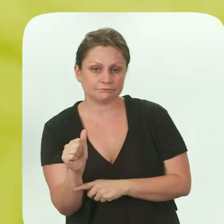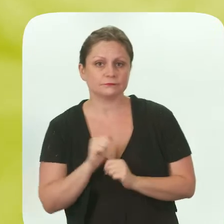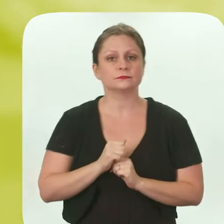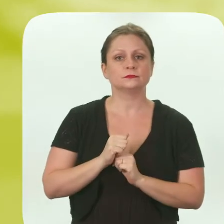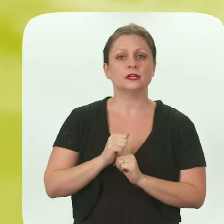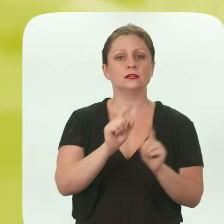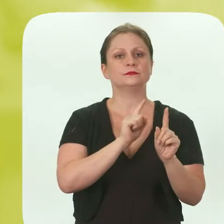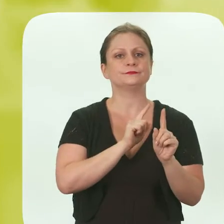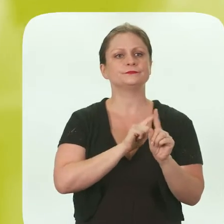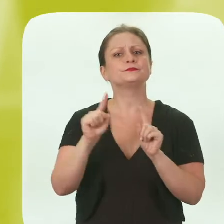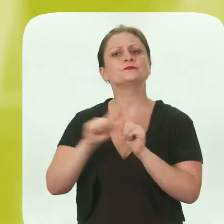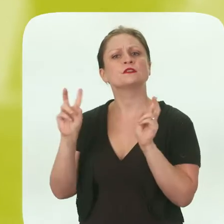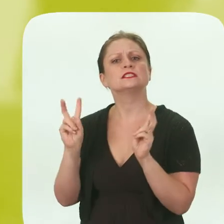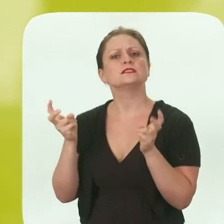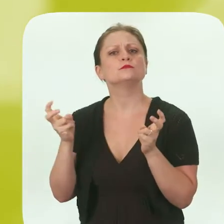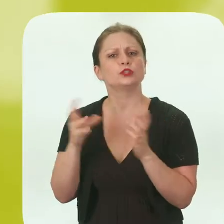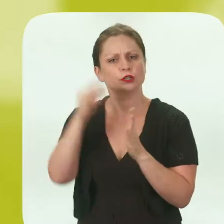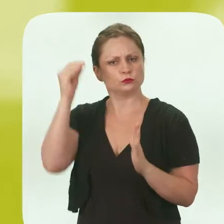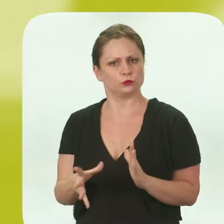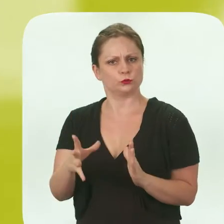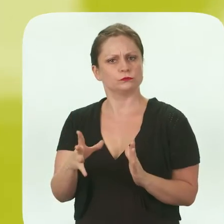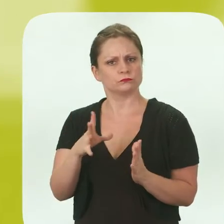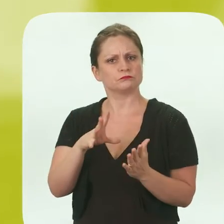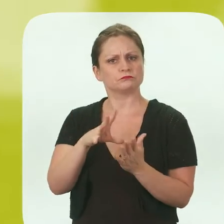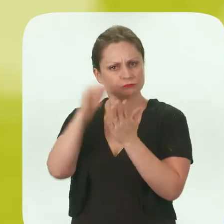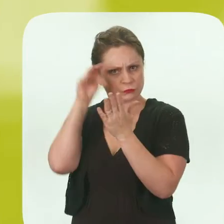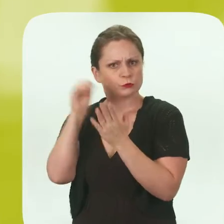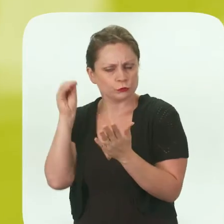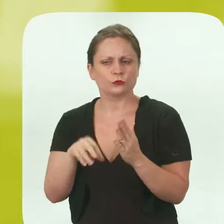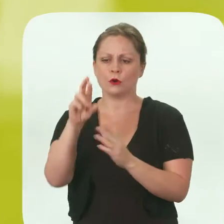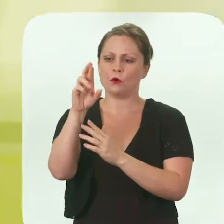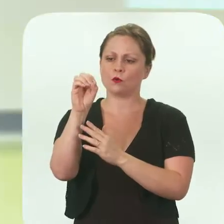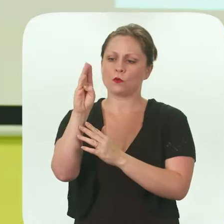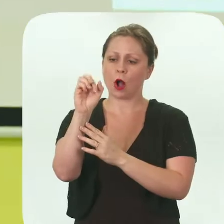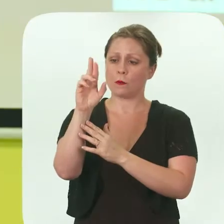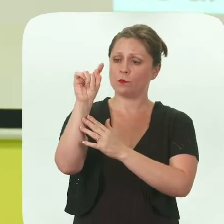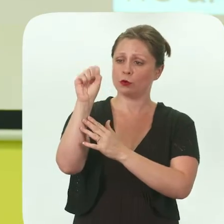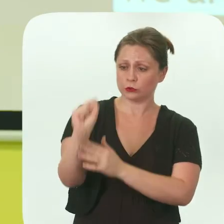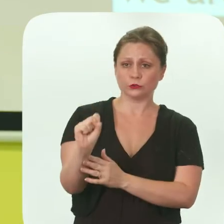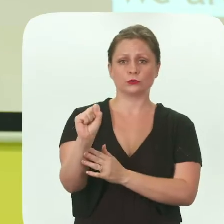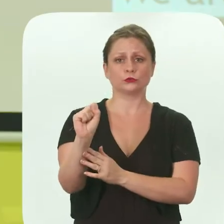The types of subject matter that student would encounter are Roberts Rules of Order,